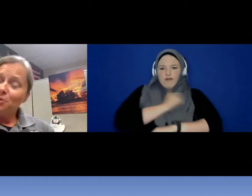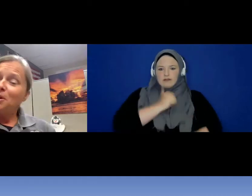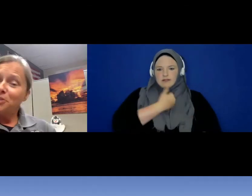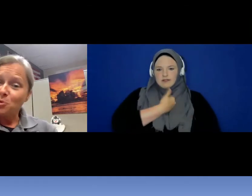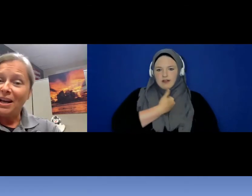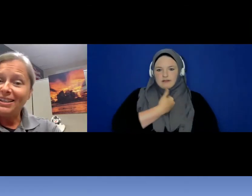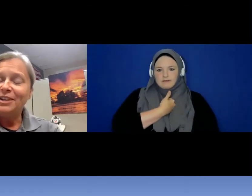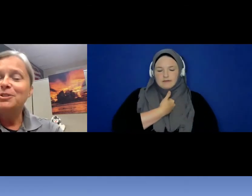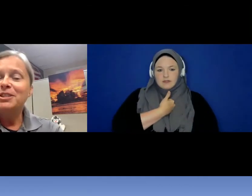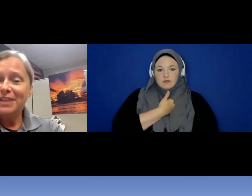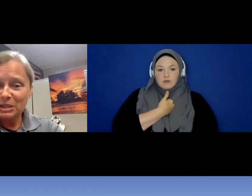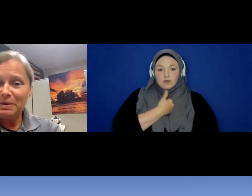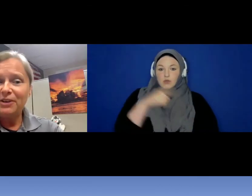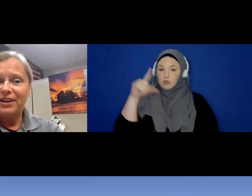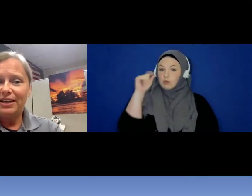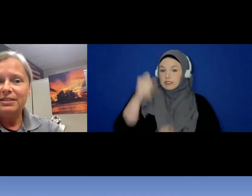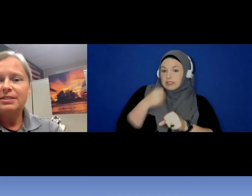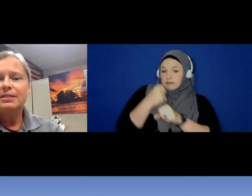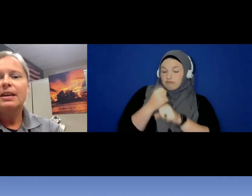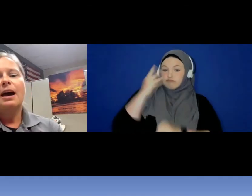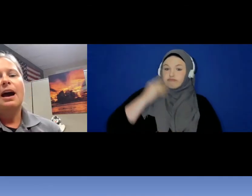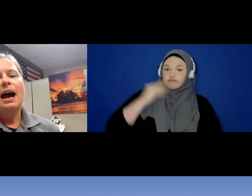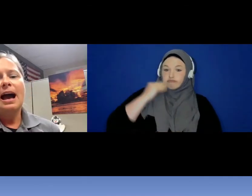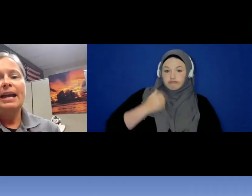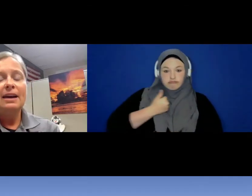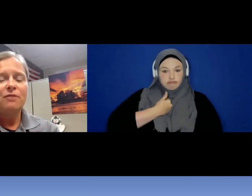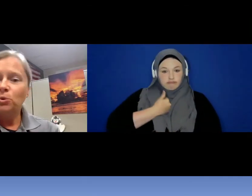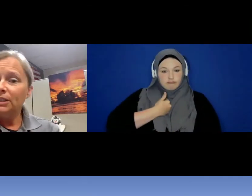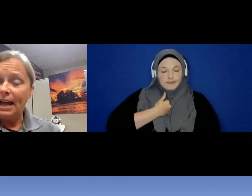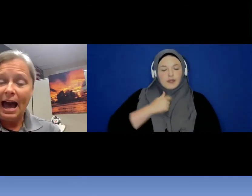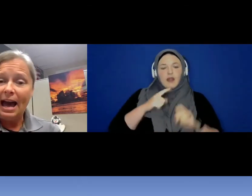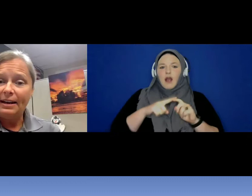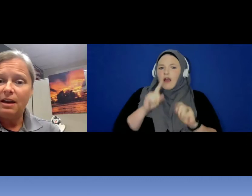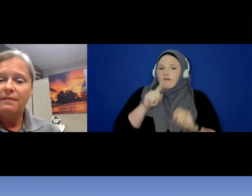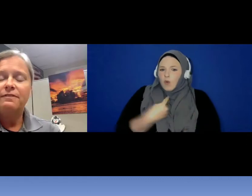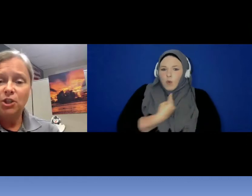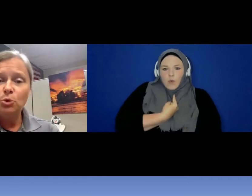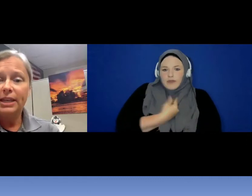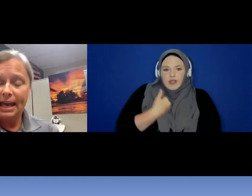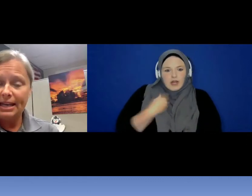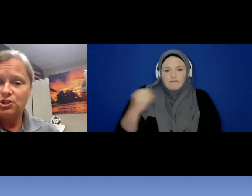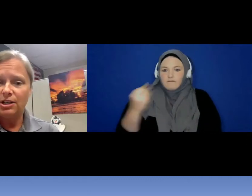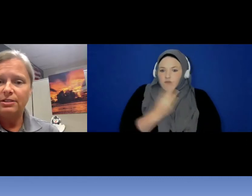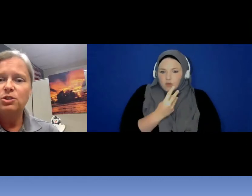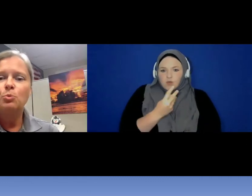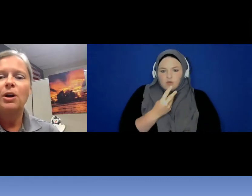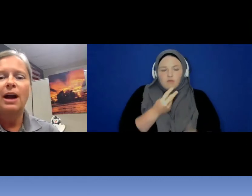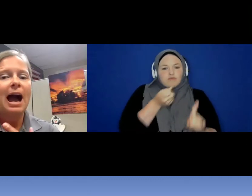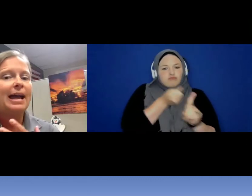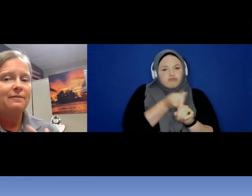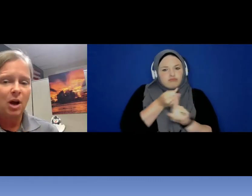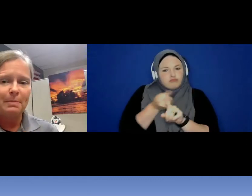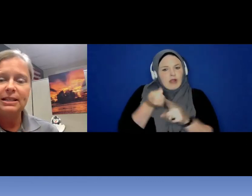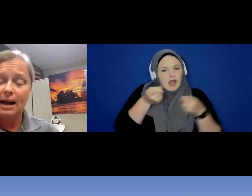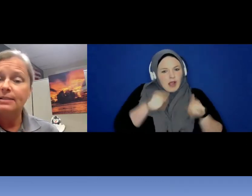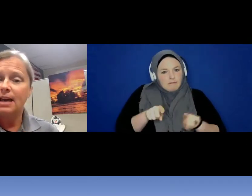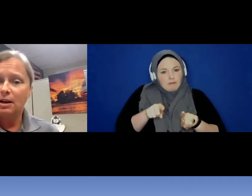with 20 years of experience , I have only had a few occasions where I have come in contact